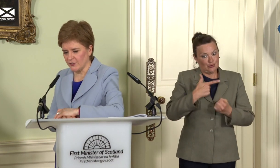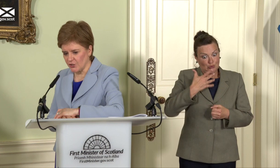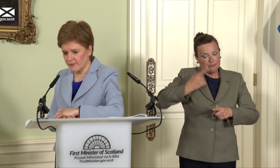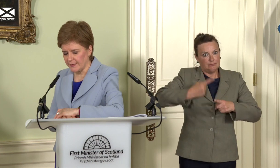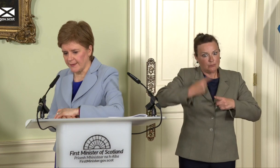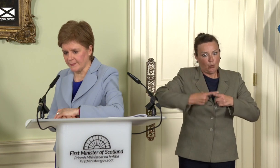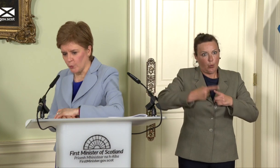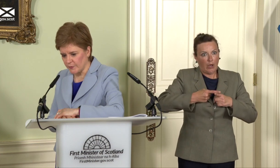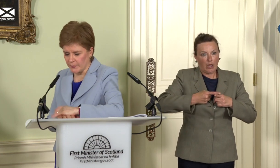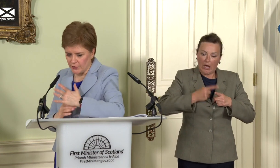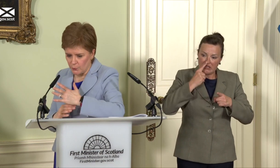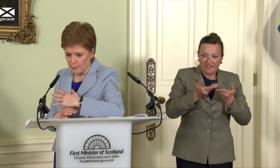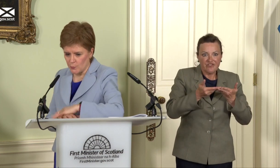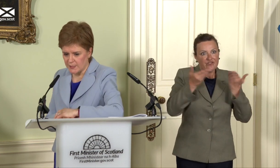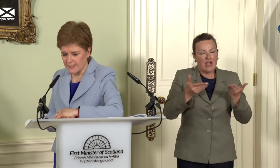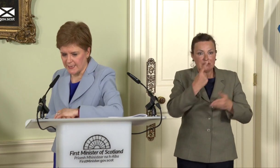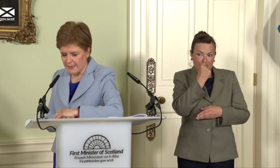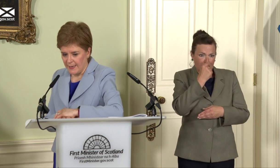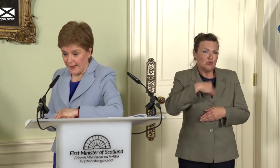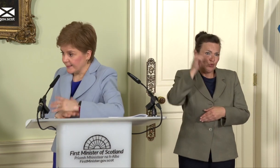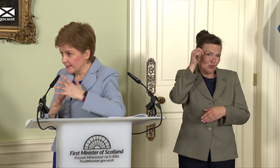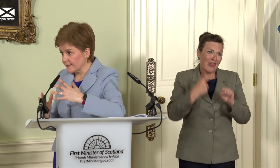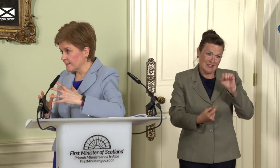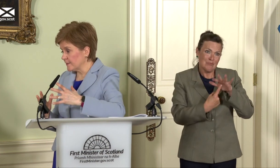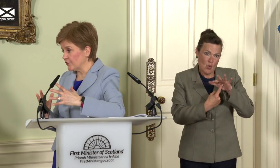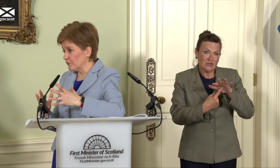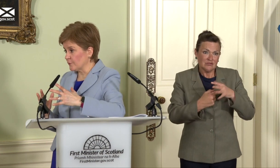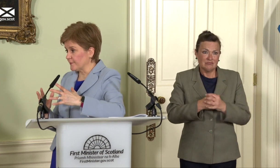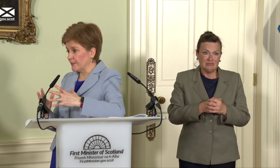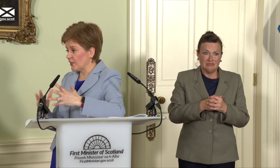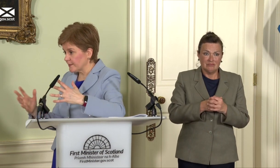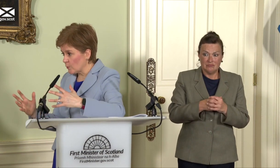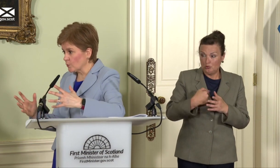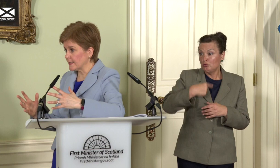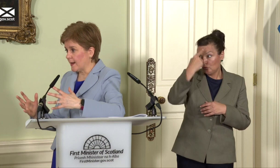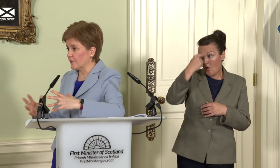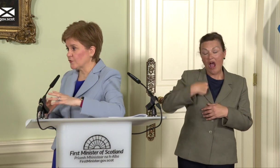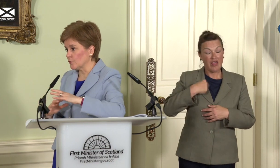justly as possible, and you know how important I consider issues of gender equality are, so